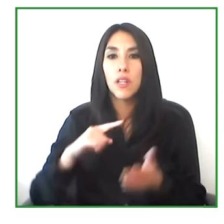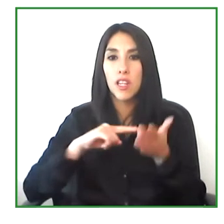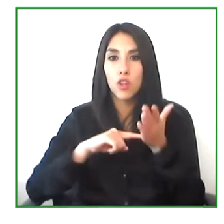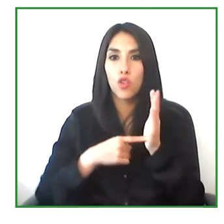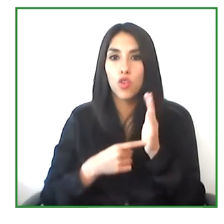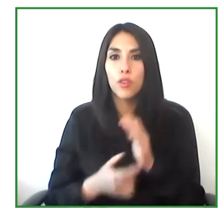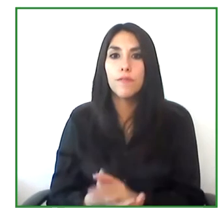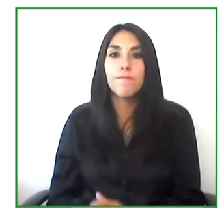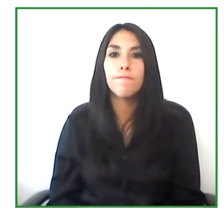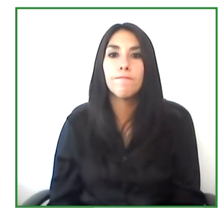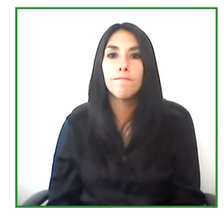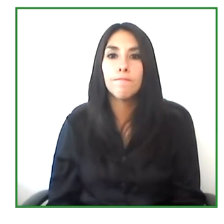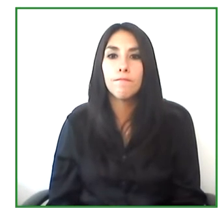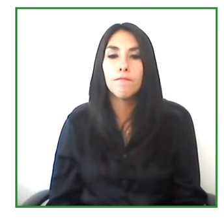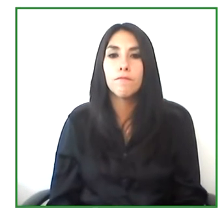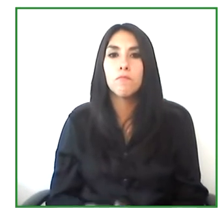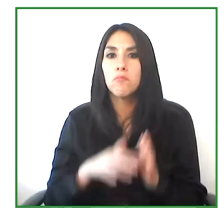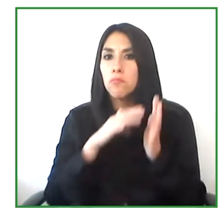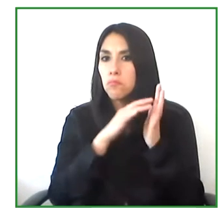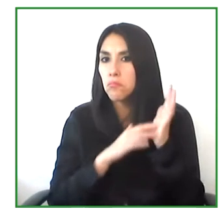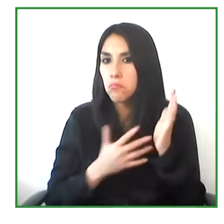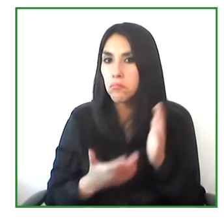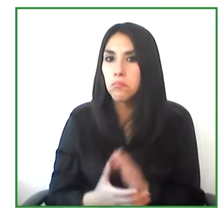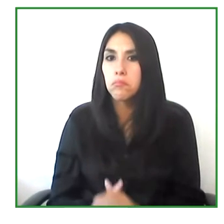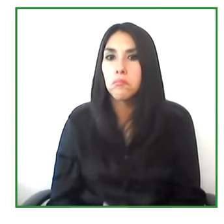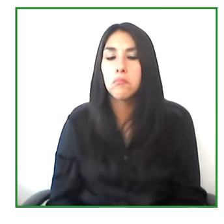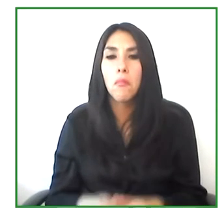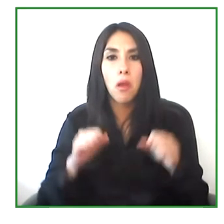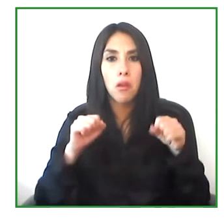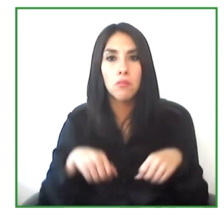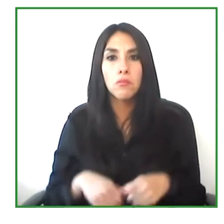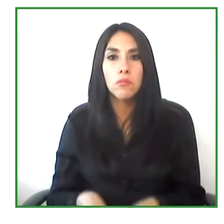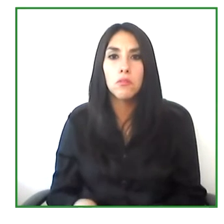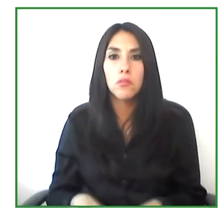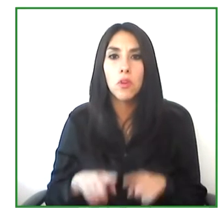that we provide in a basic way, and we can open this way